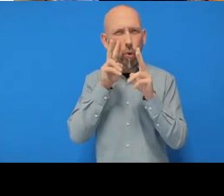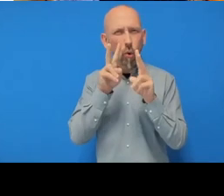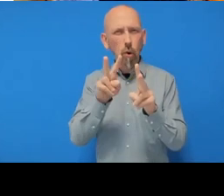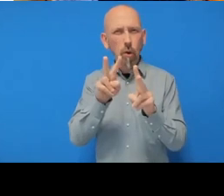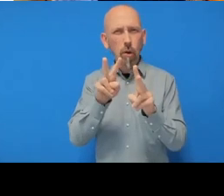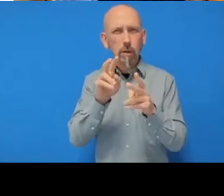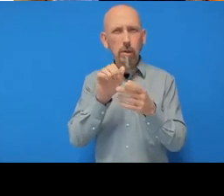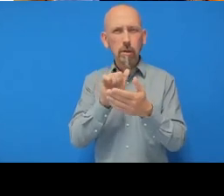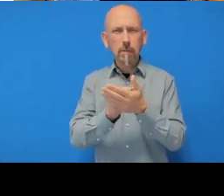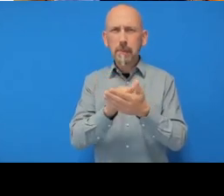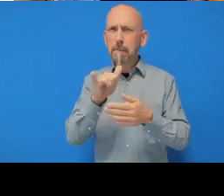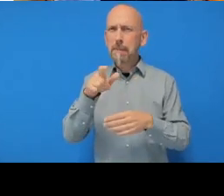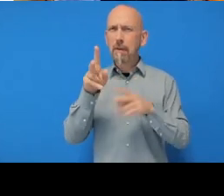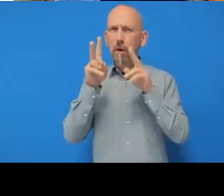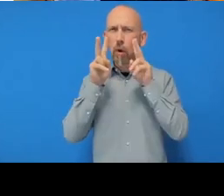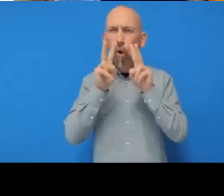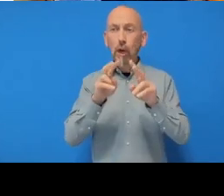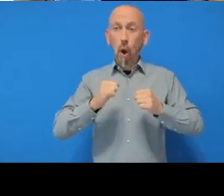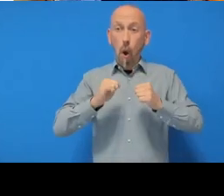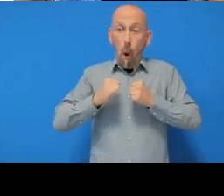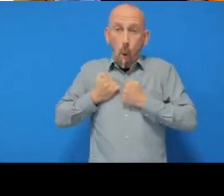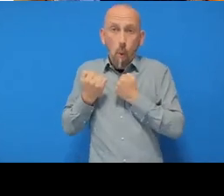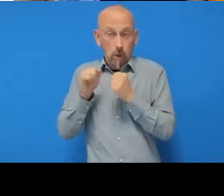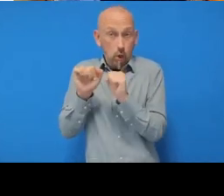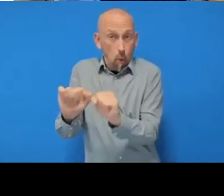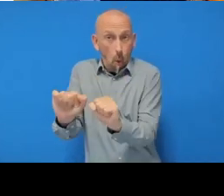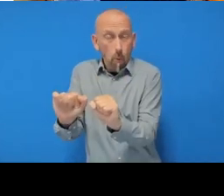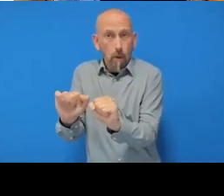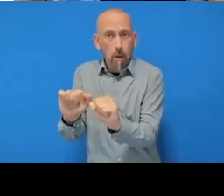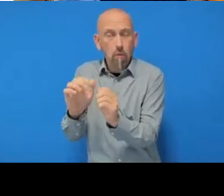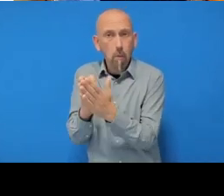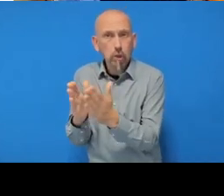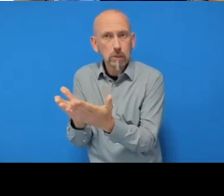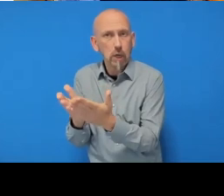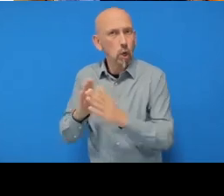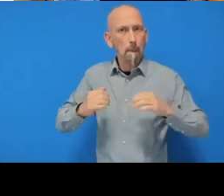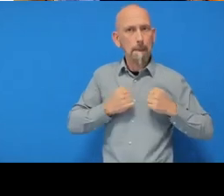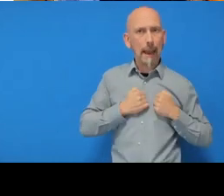version of the repository, rather than mine. So remember that you cloned it first, and then I think you click on the